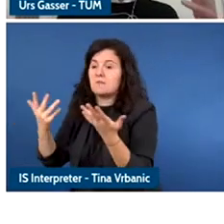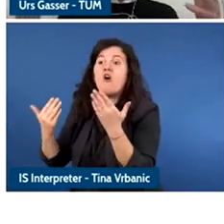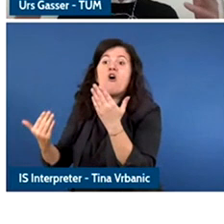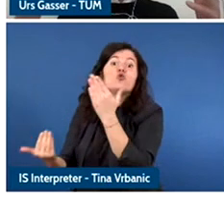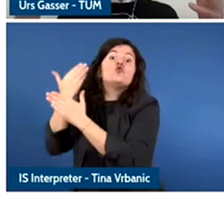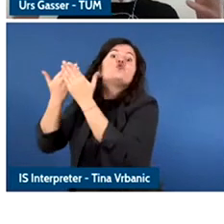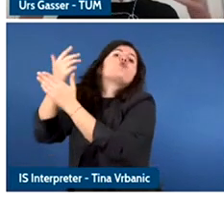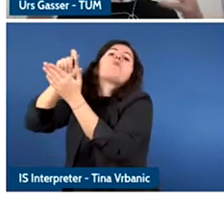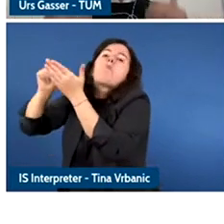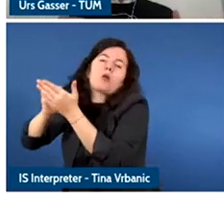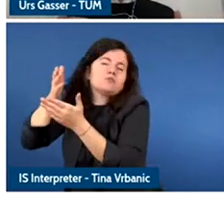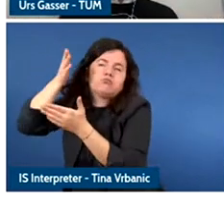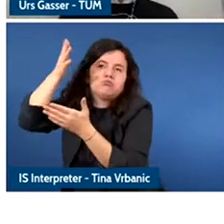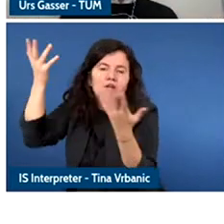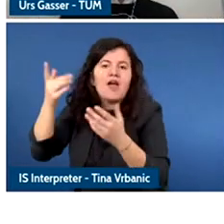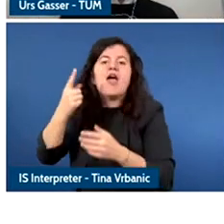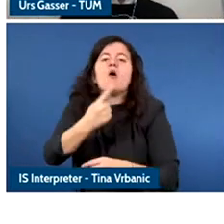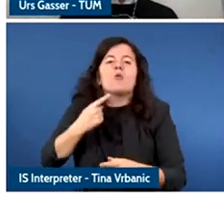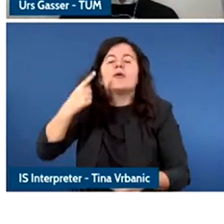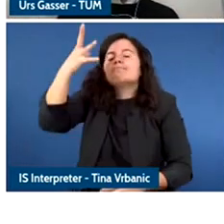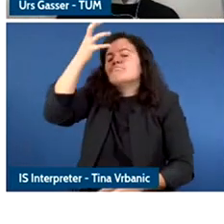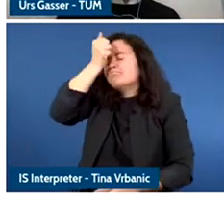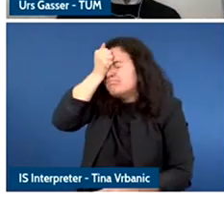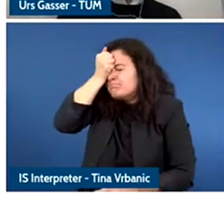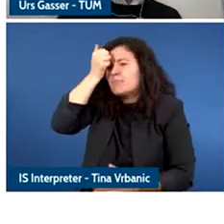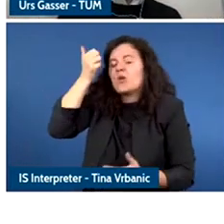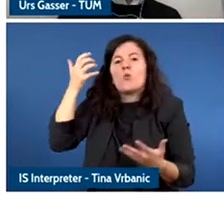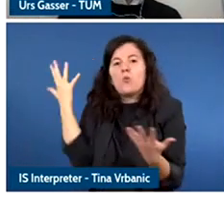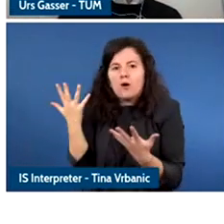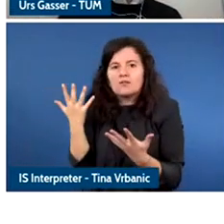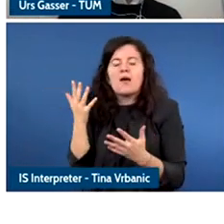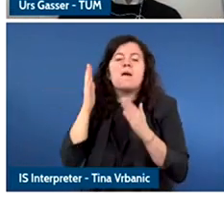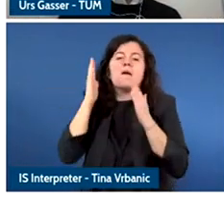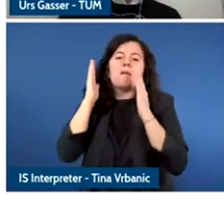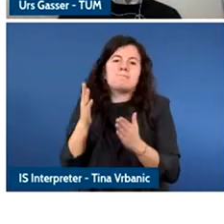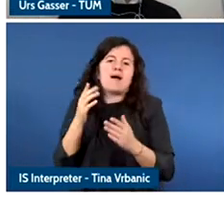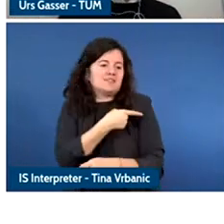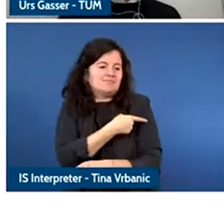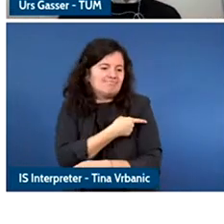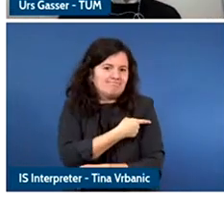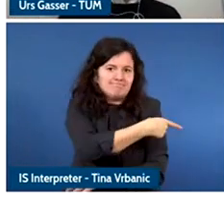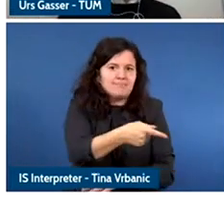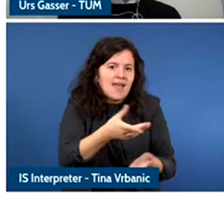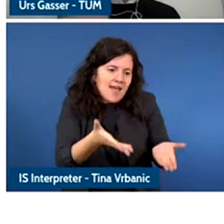let's not forgot that we also need to build the capacity to help the